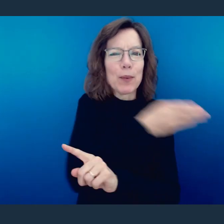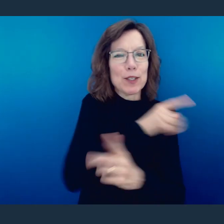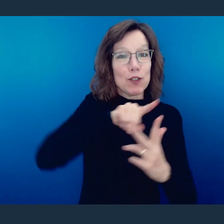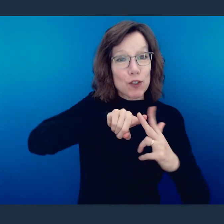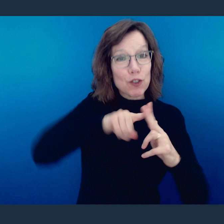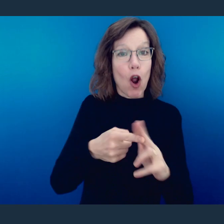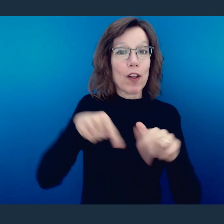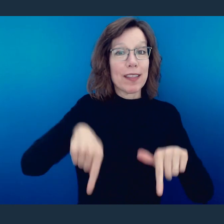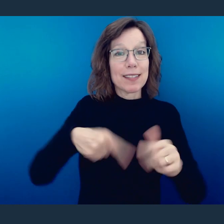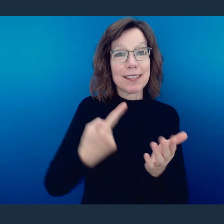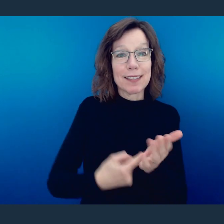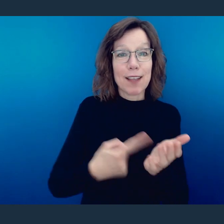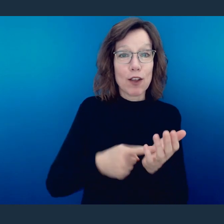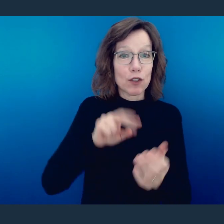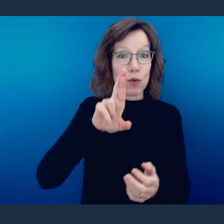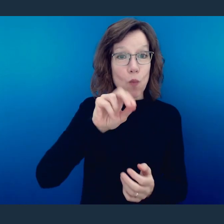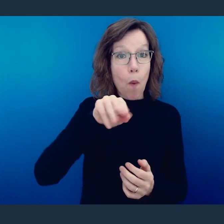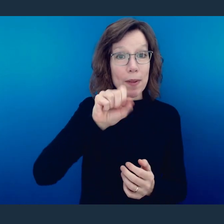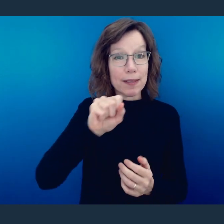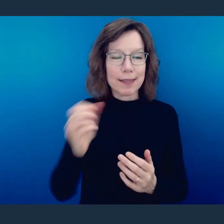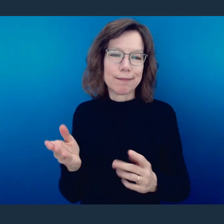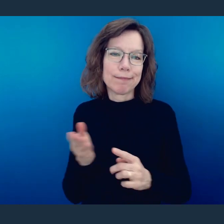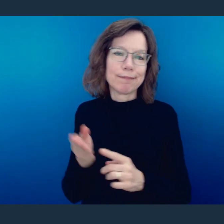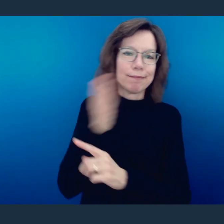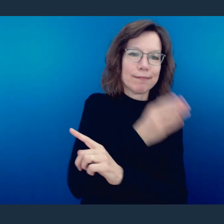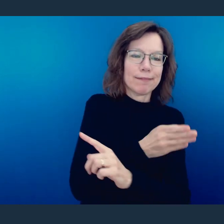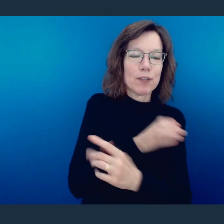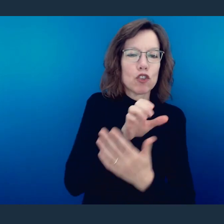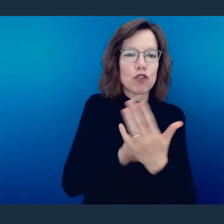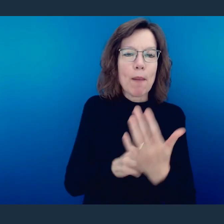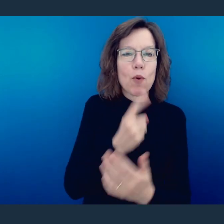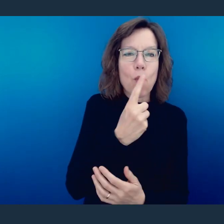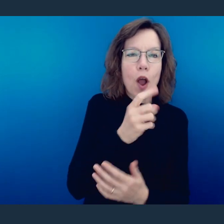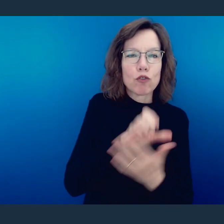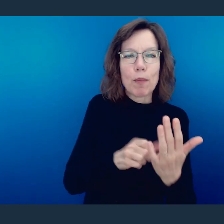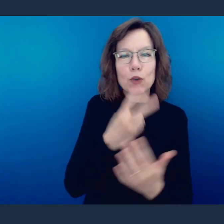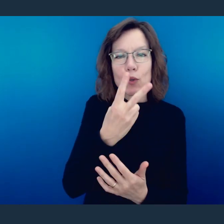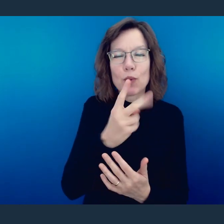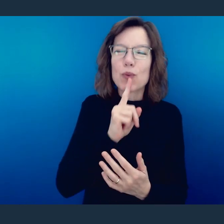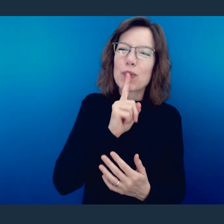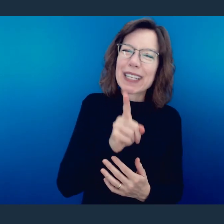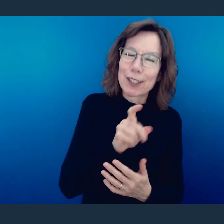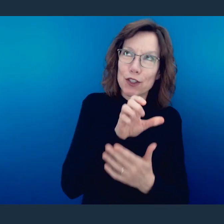series, we landed in the earlier chapters of this letter or the earlier writings of